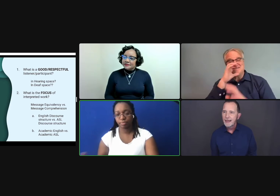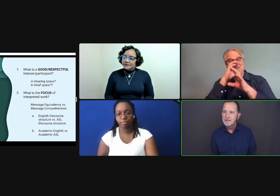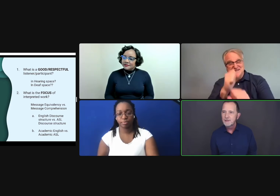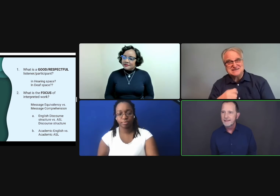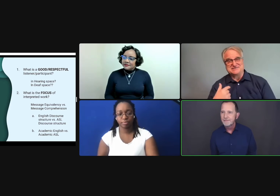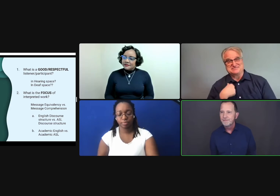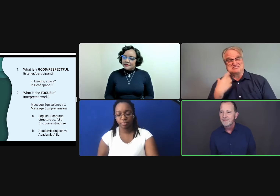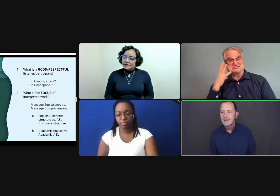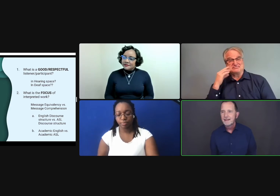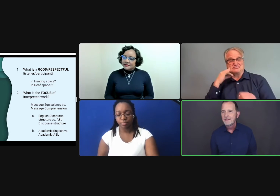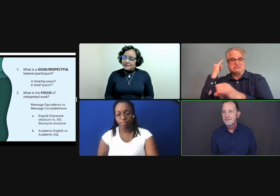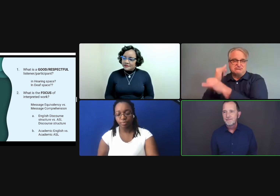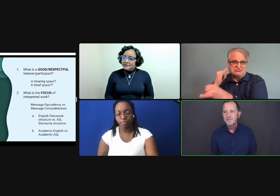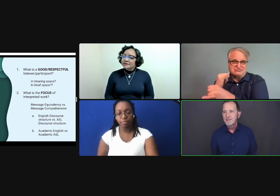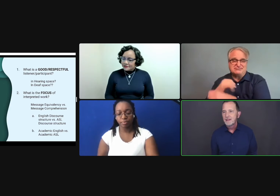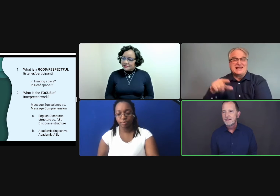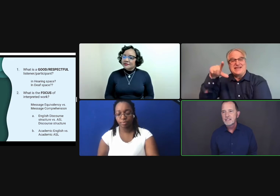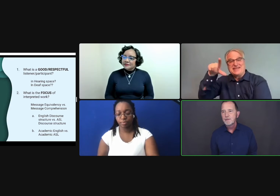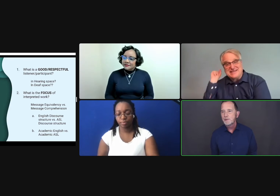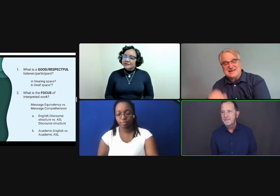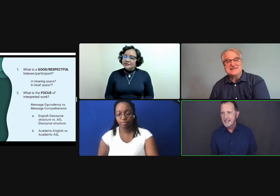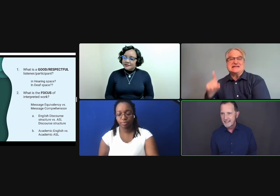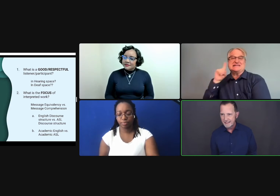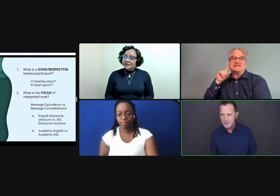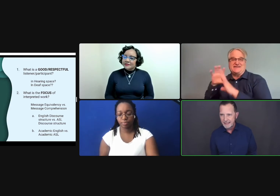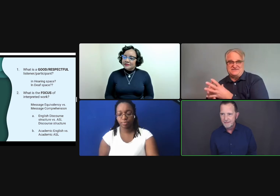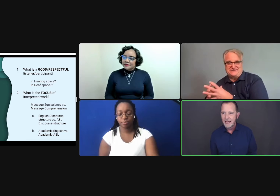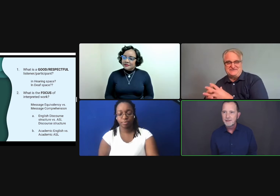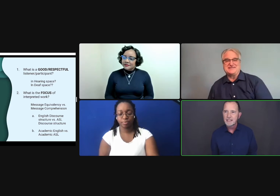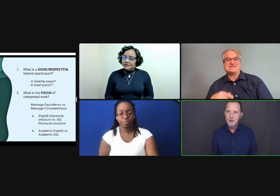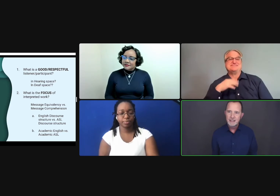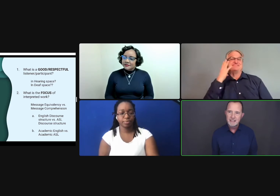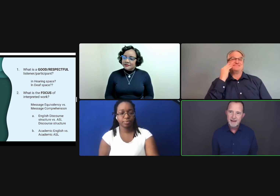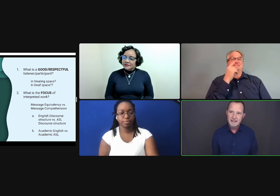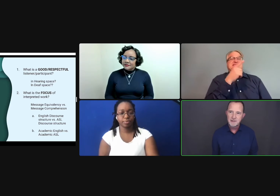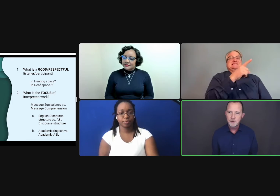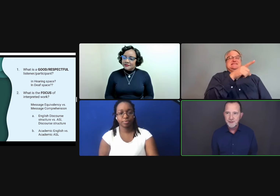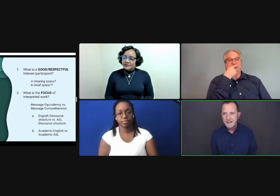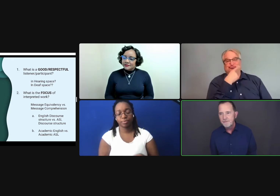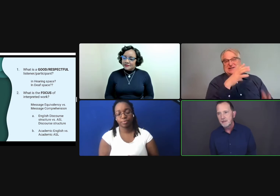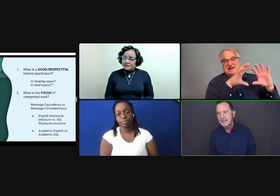Absolutely. This has been really fascinating to me, having had the experience I've had in the School for the Deaf